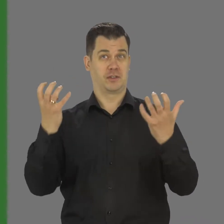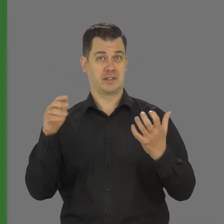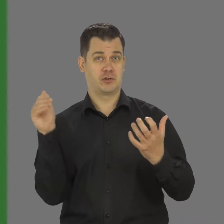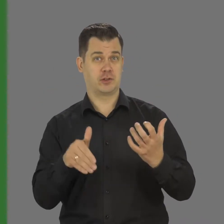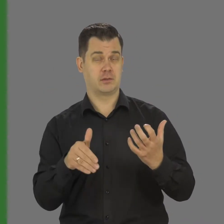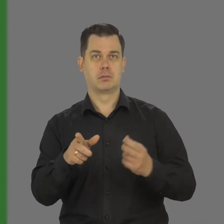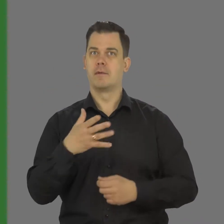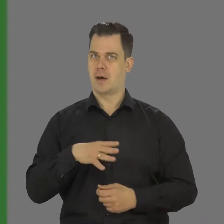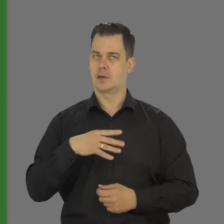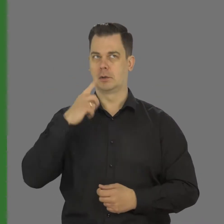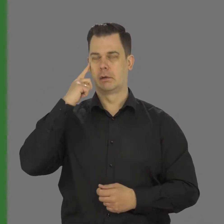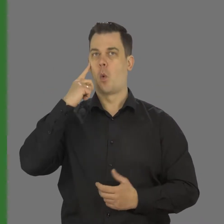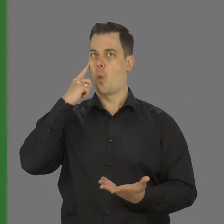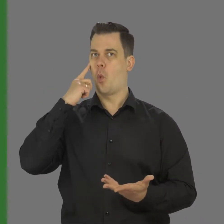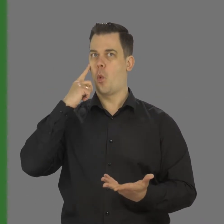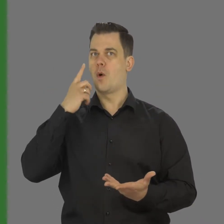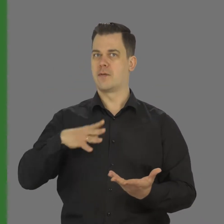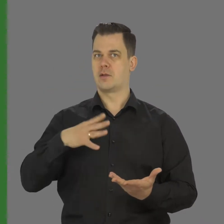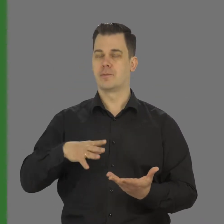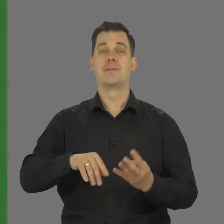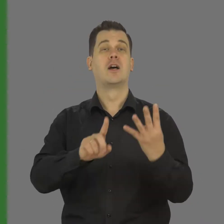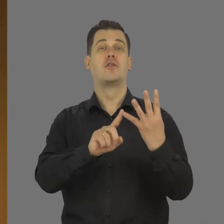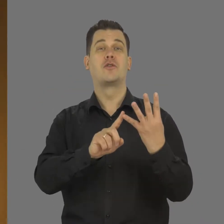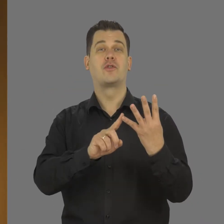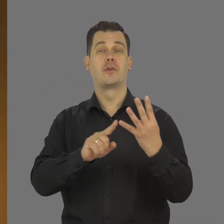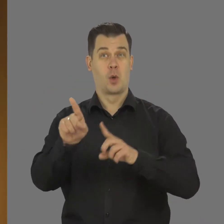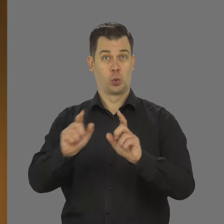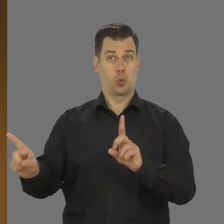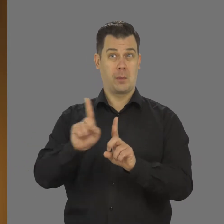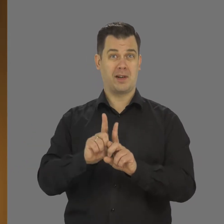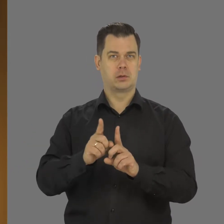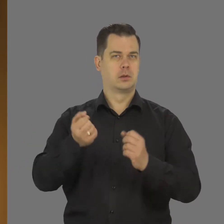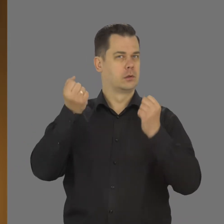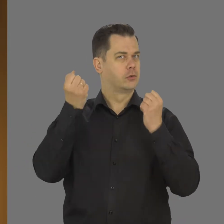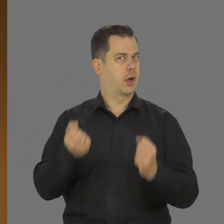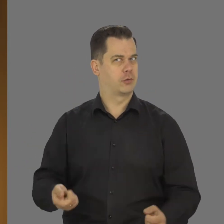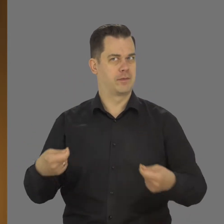I think it's worth fighting for, right? Excuse # 4: “With PSL translators, it's hard to cooperate ...